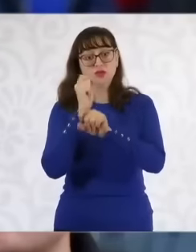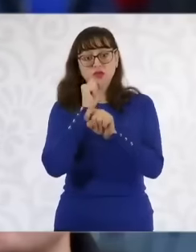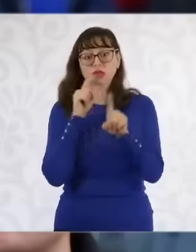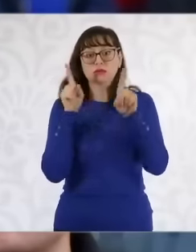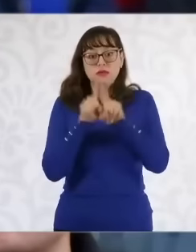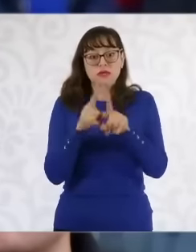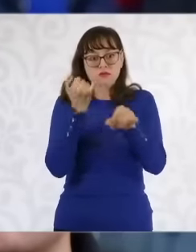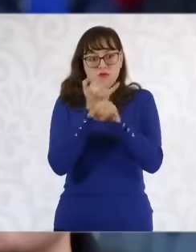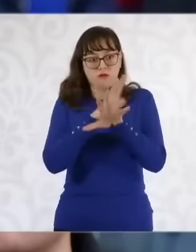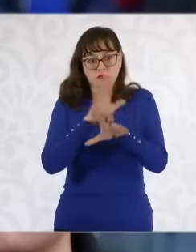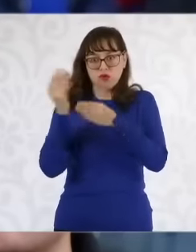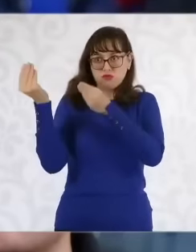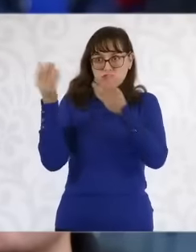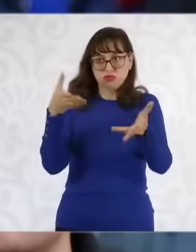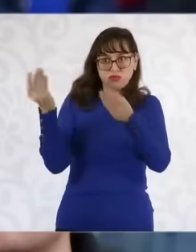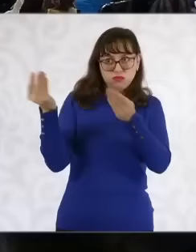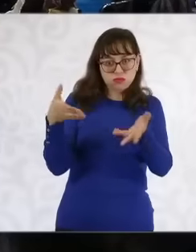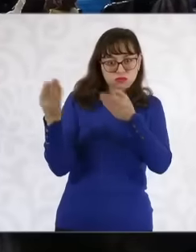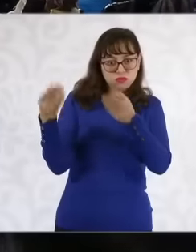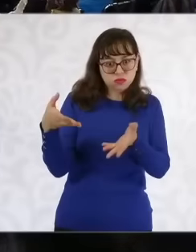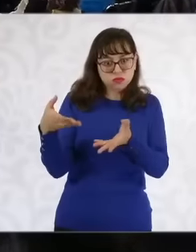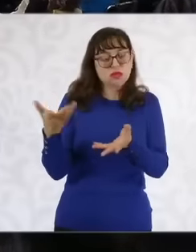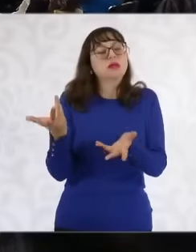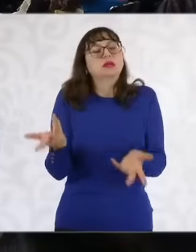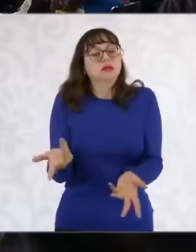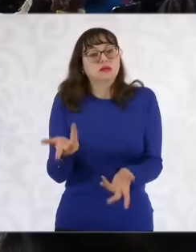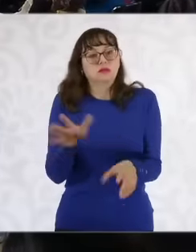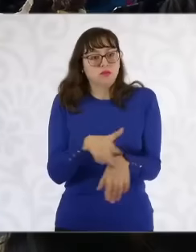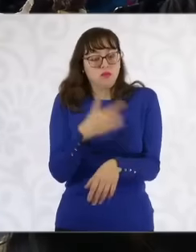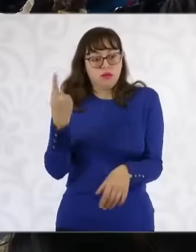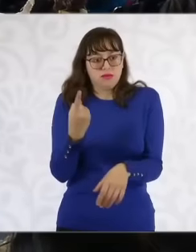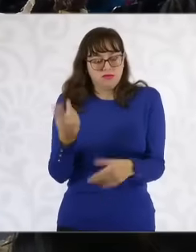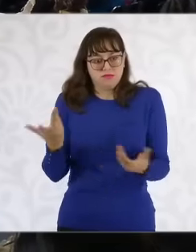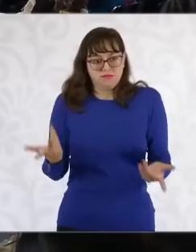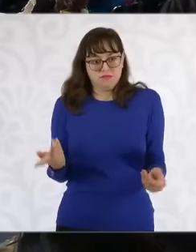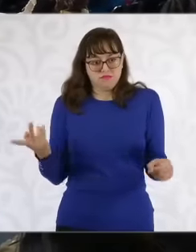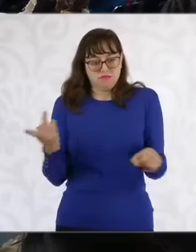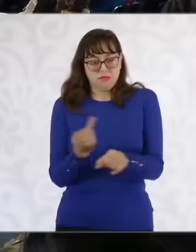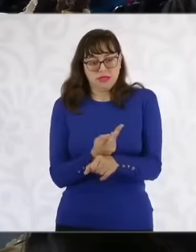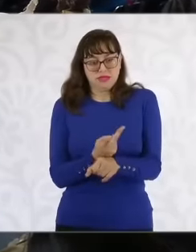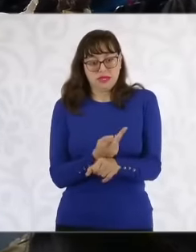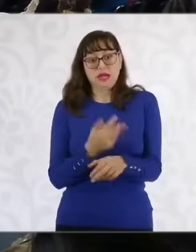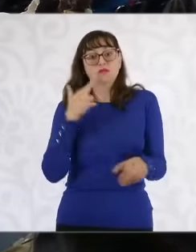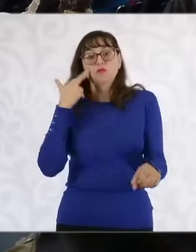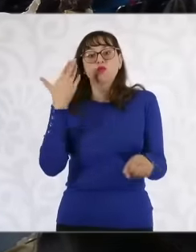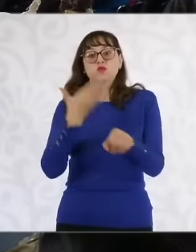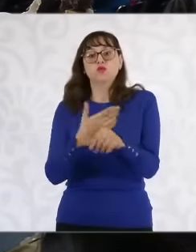all the data that they can provide because we understand it is directly the link